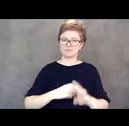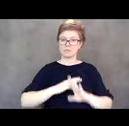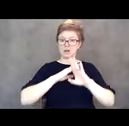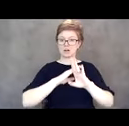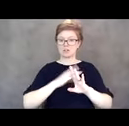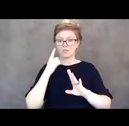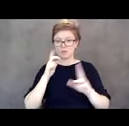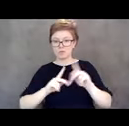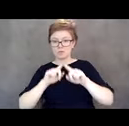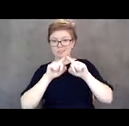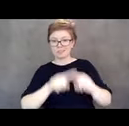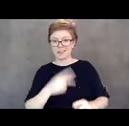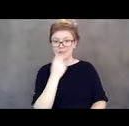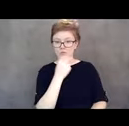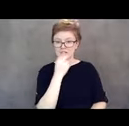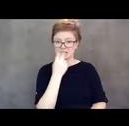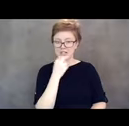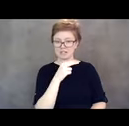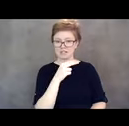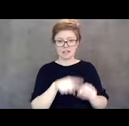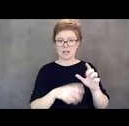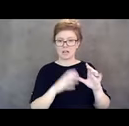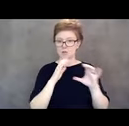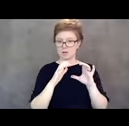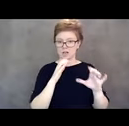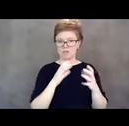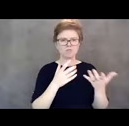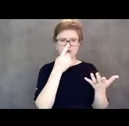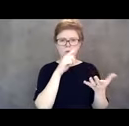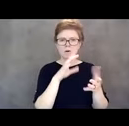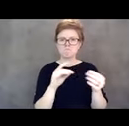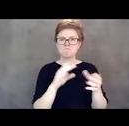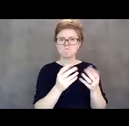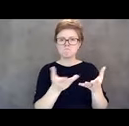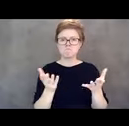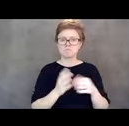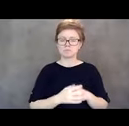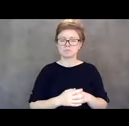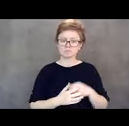to be able to communicate. Can you address some of these kind of communication barriers please.